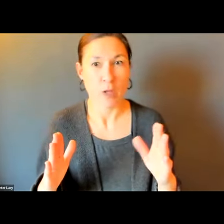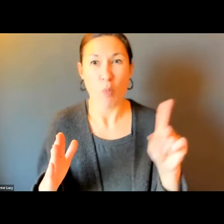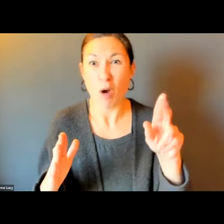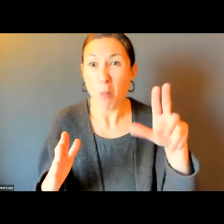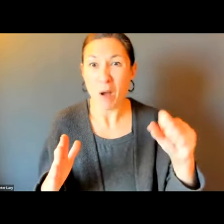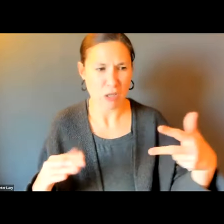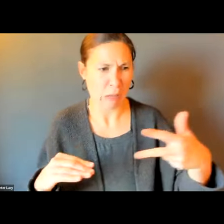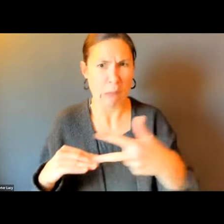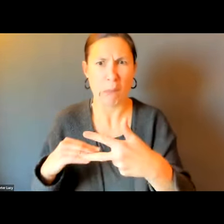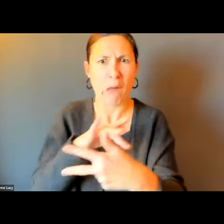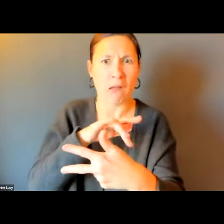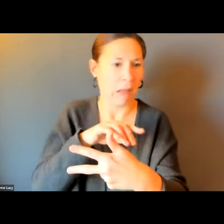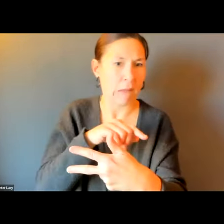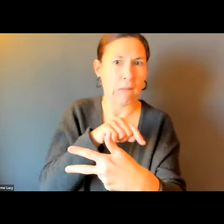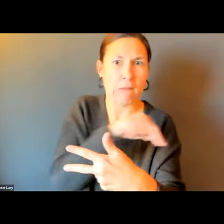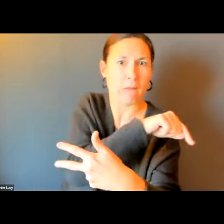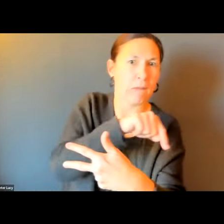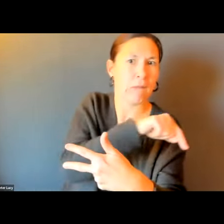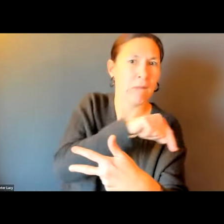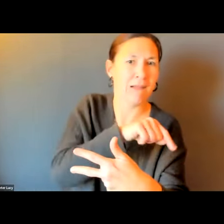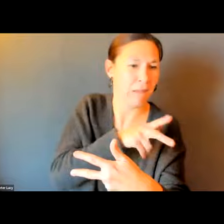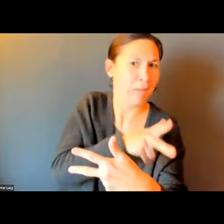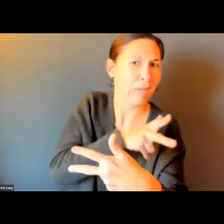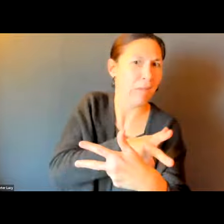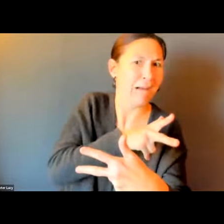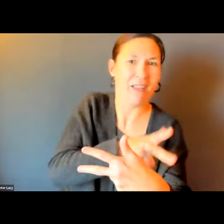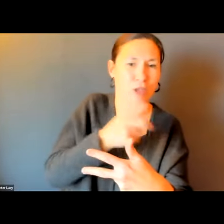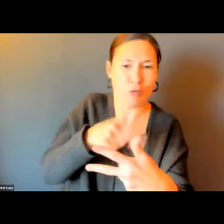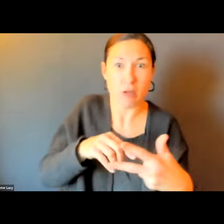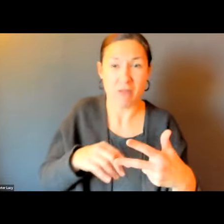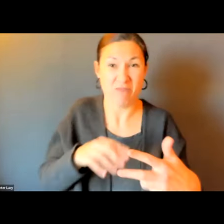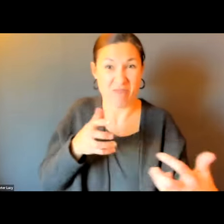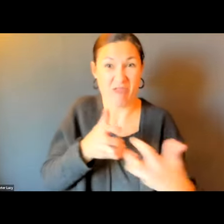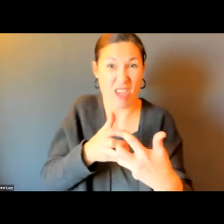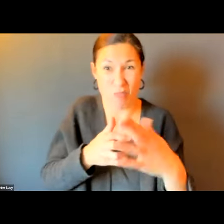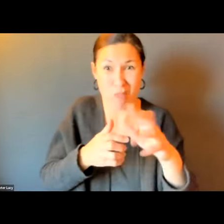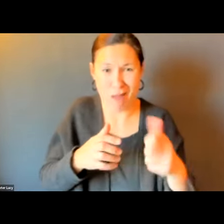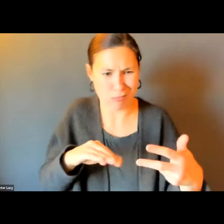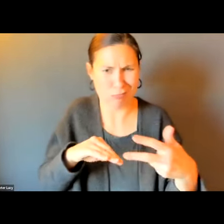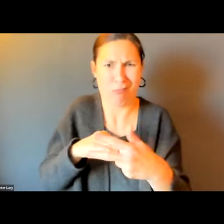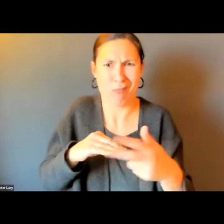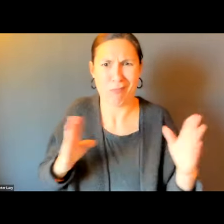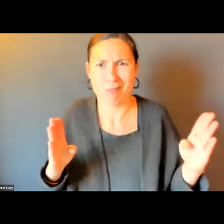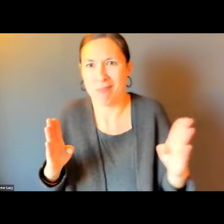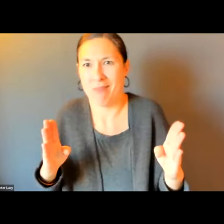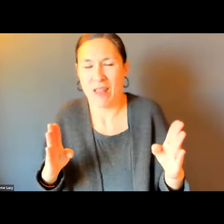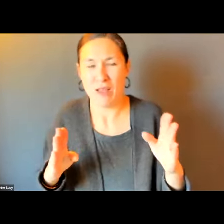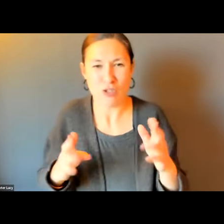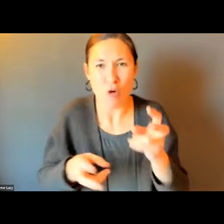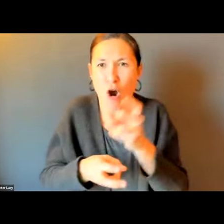SHORTENED. ONE IS SHORTENED IN BRAINTREE TO LESS THAN THE LINE OF A BUS.